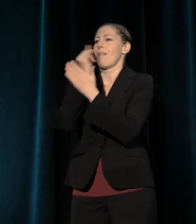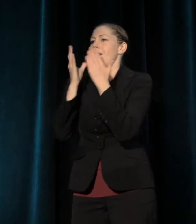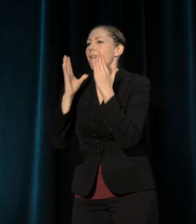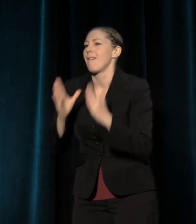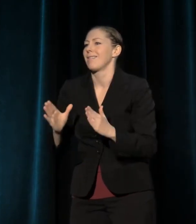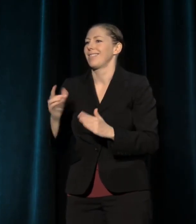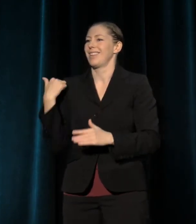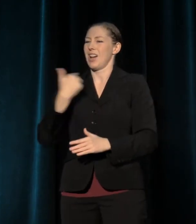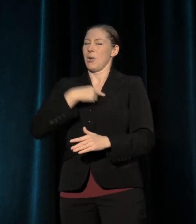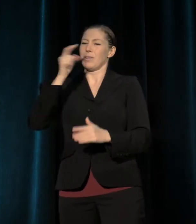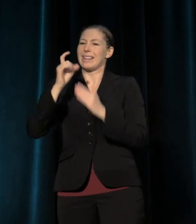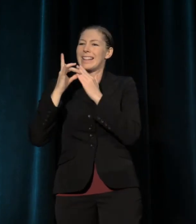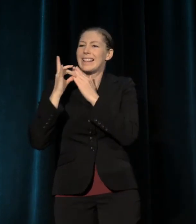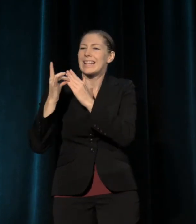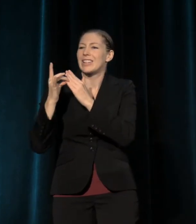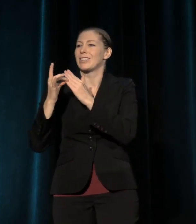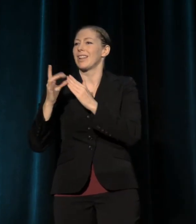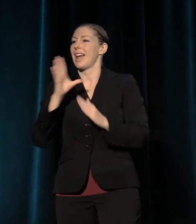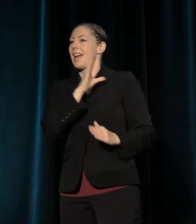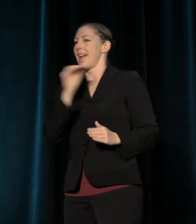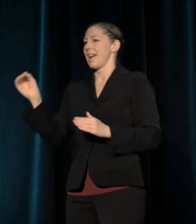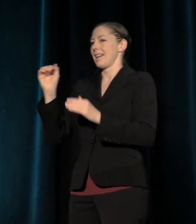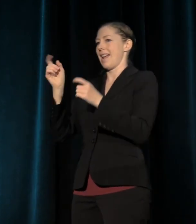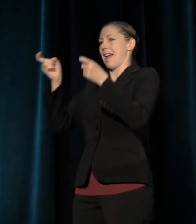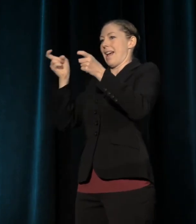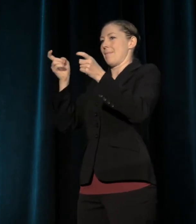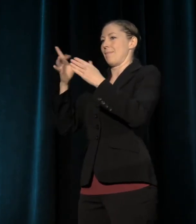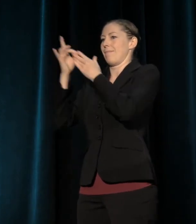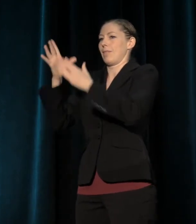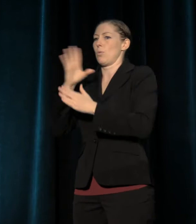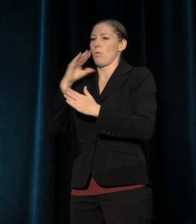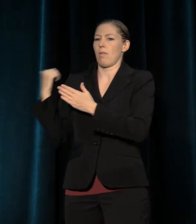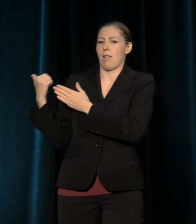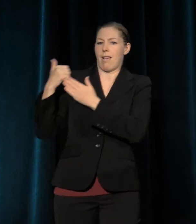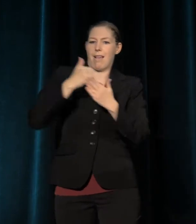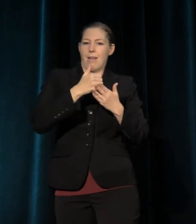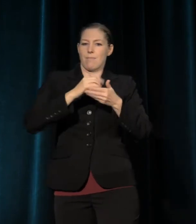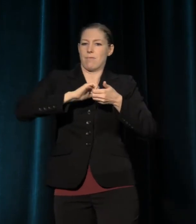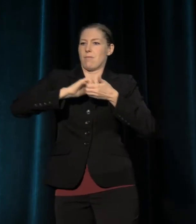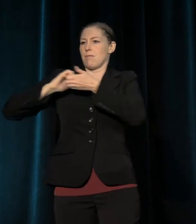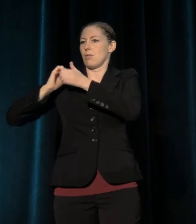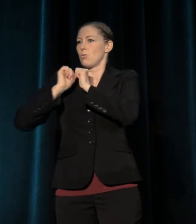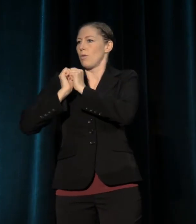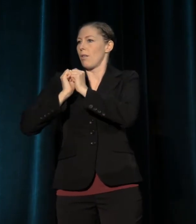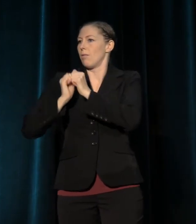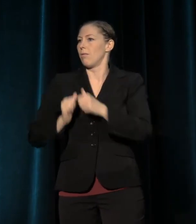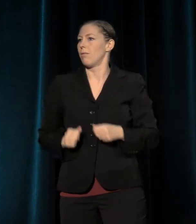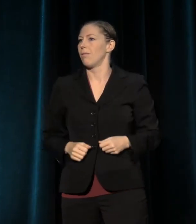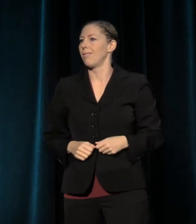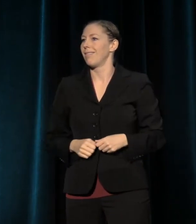we need administrative leaders who will help us navigate these uncertain times. So I want to urge our artistic leaders